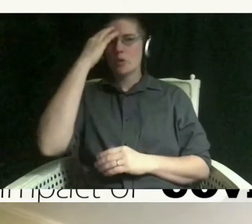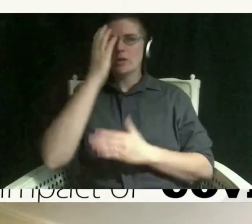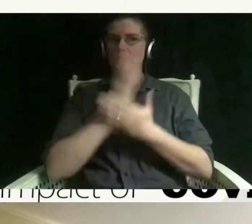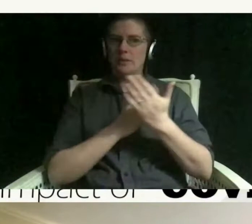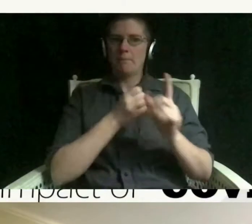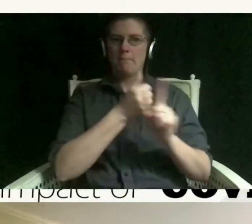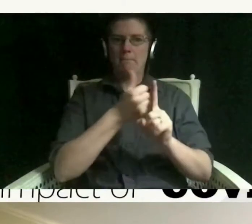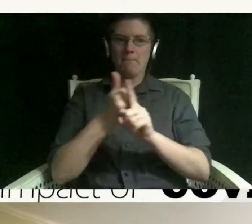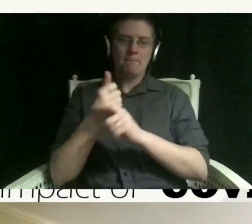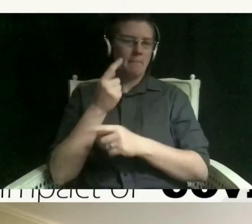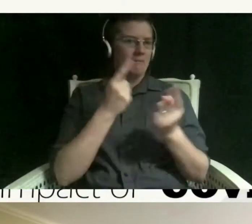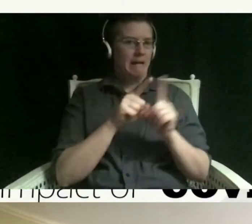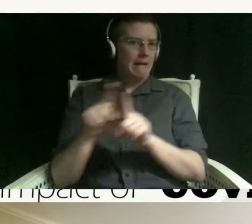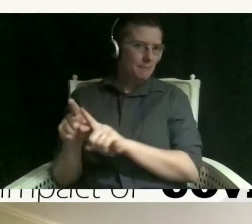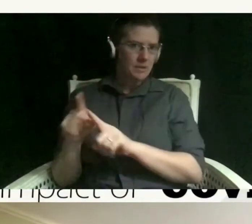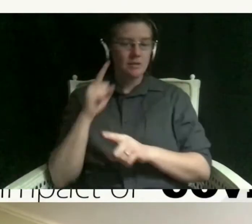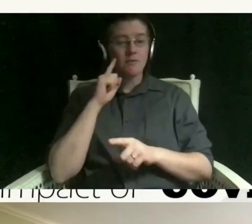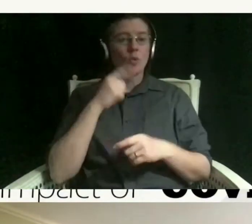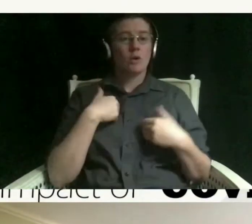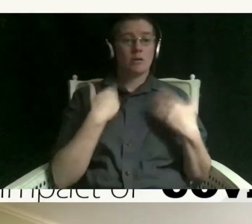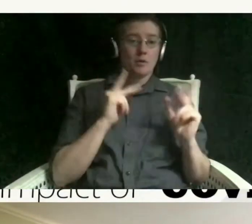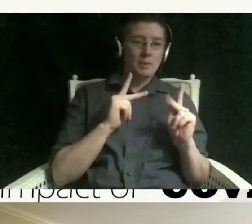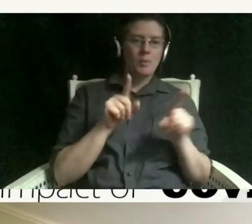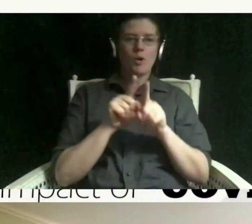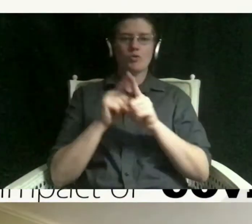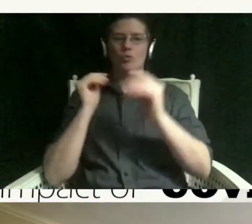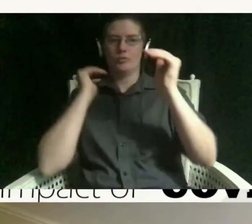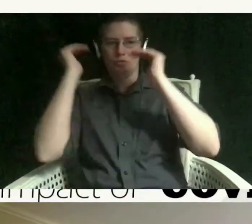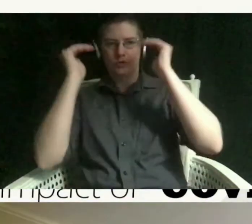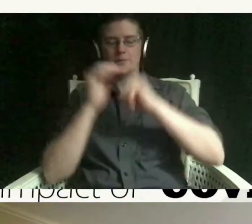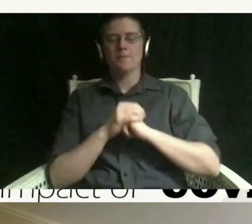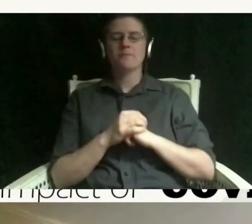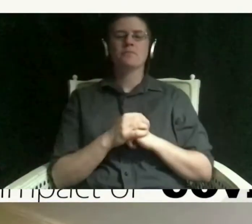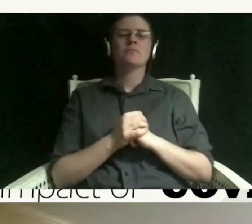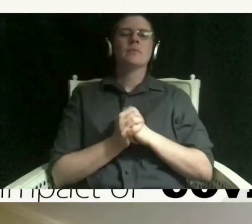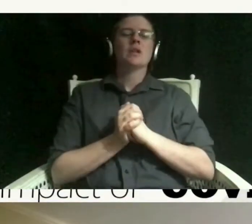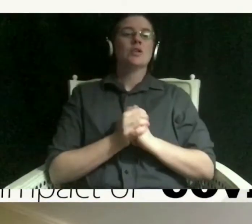young people but also for adults and even if we think about kids younger than yourselves